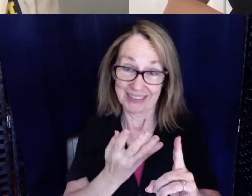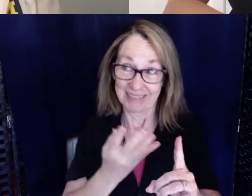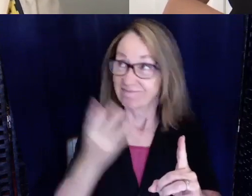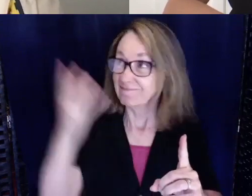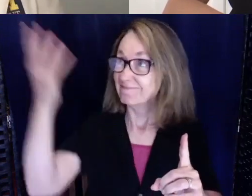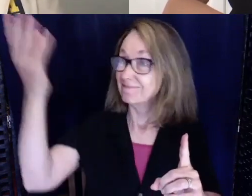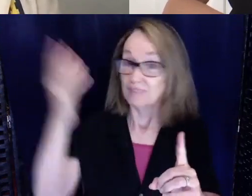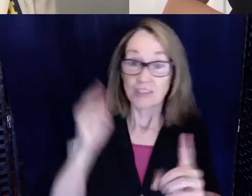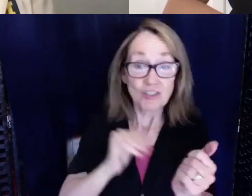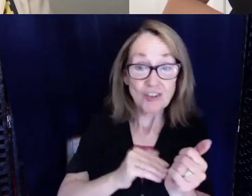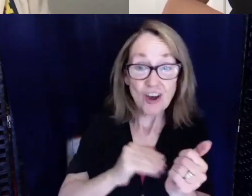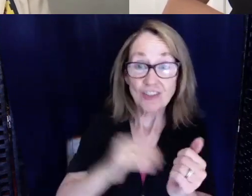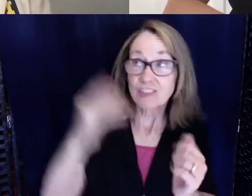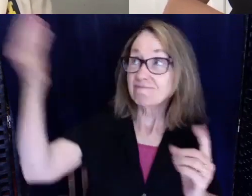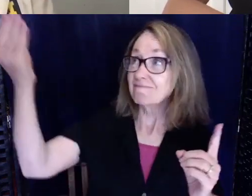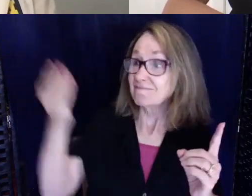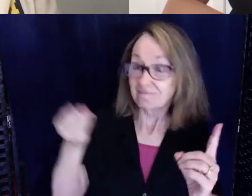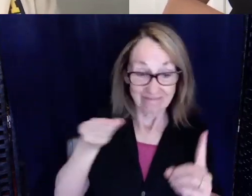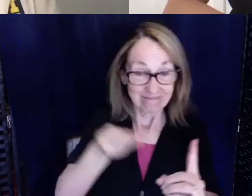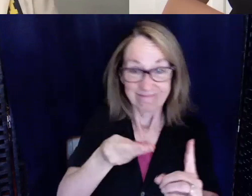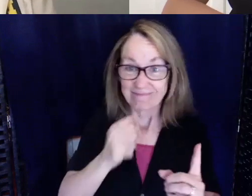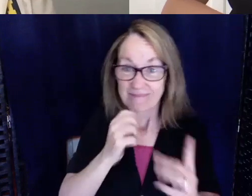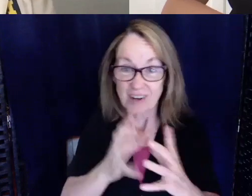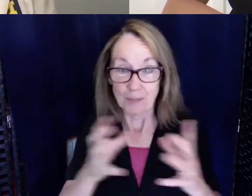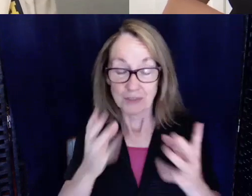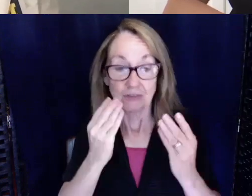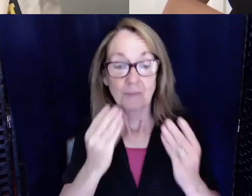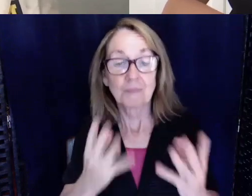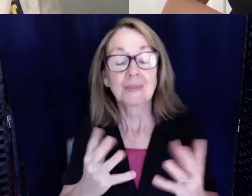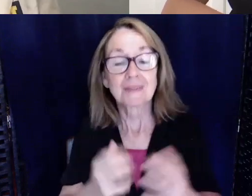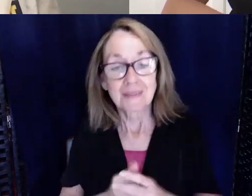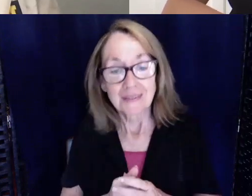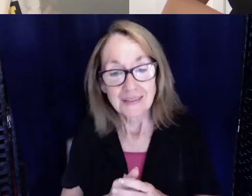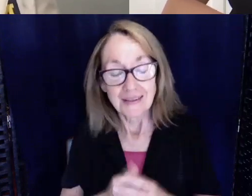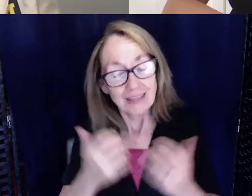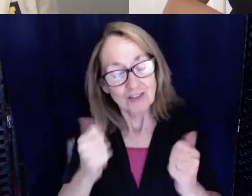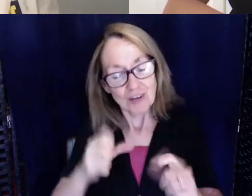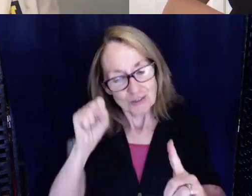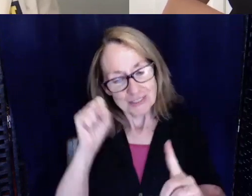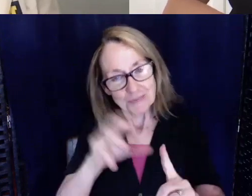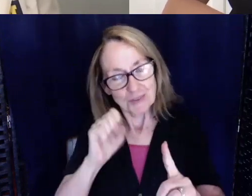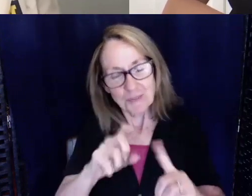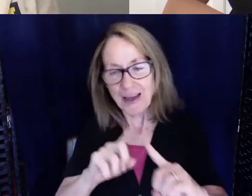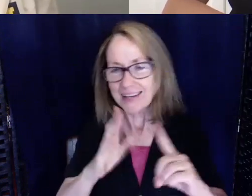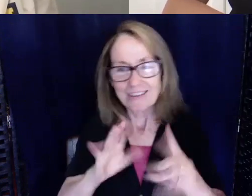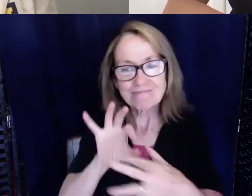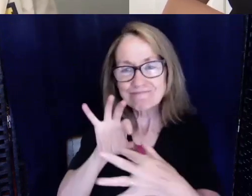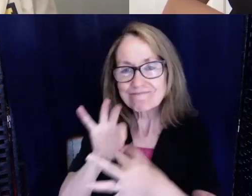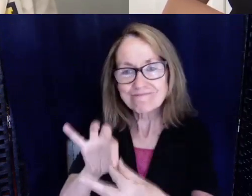and professionals so they did try to expose me but I never got that connection and as a part of being a child.